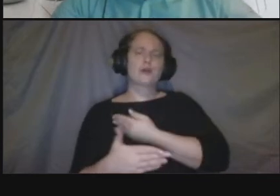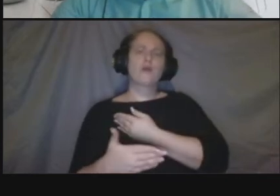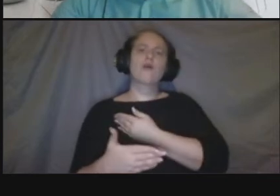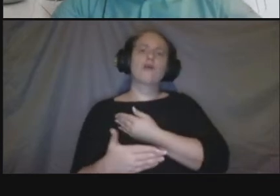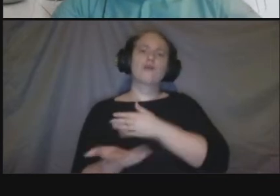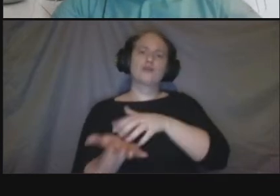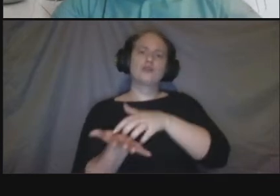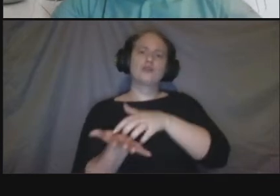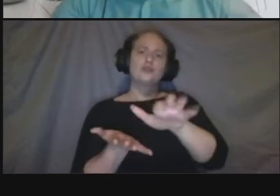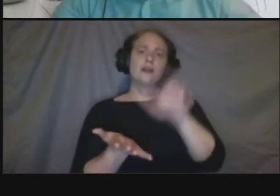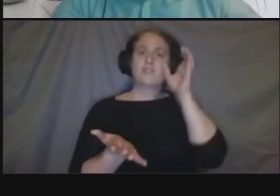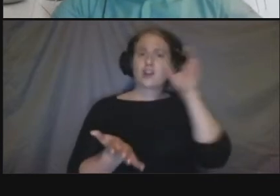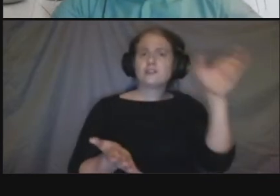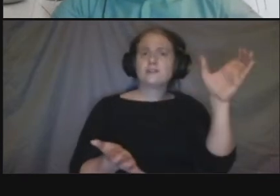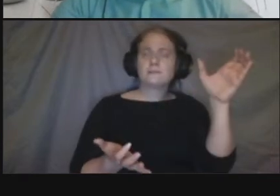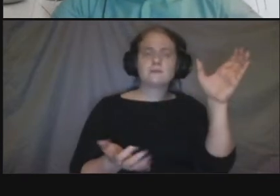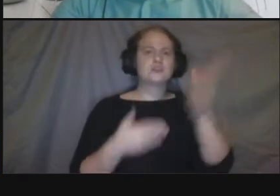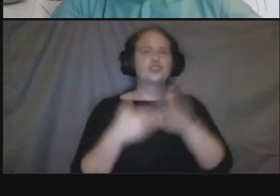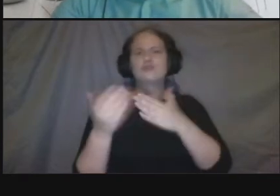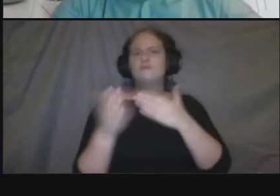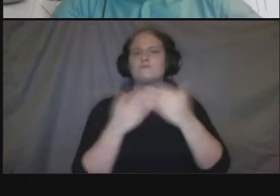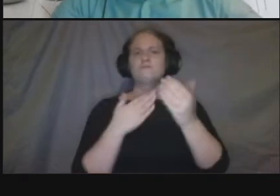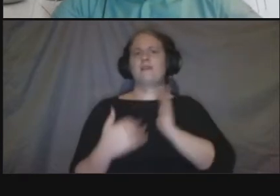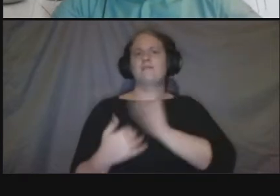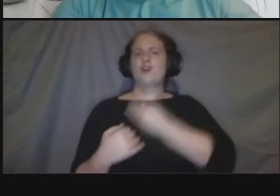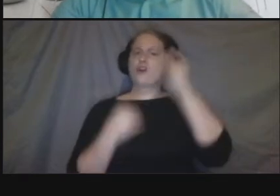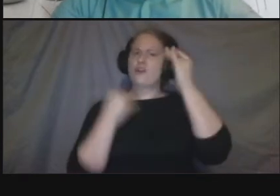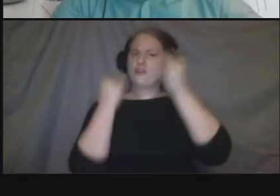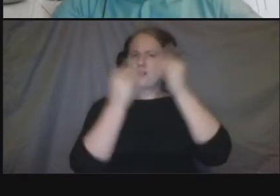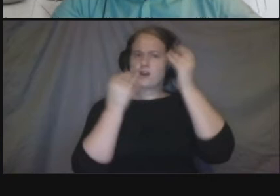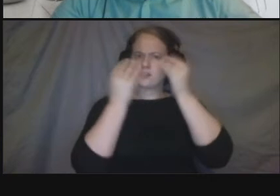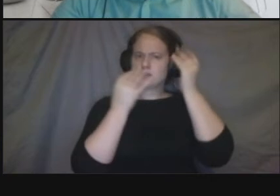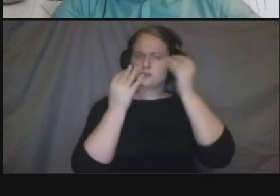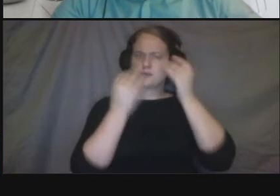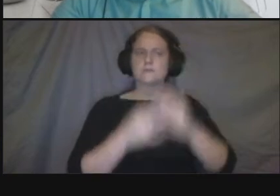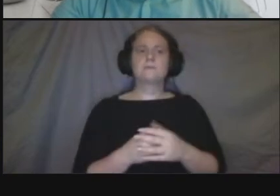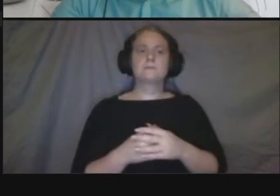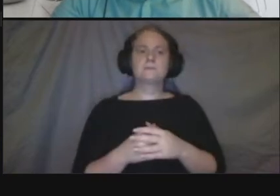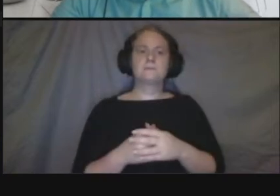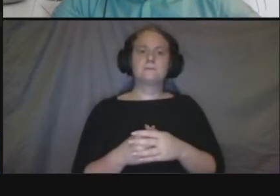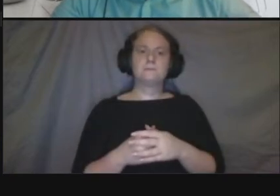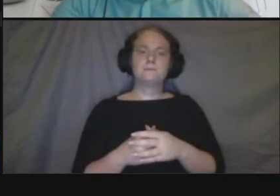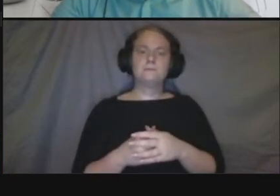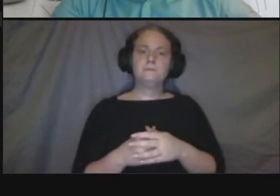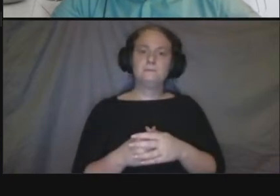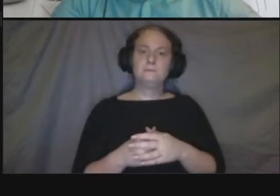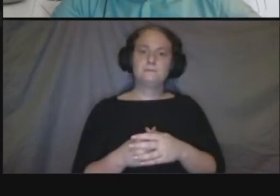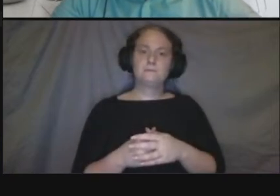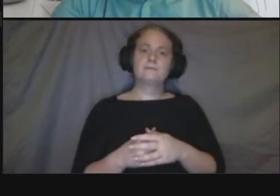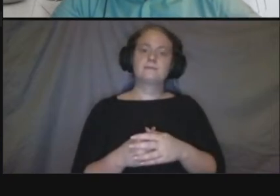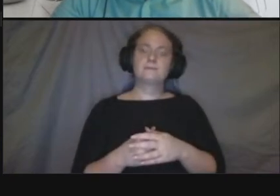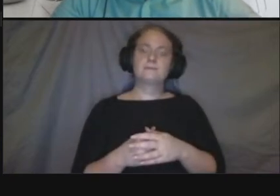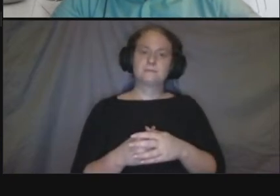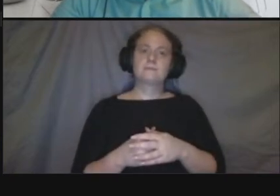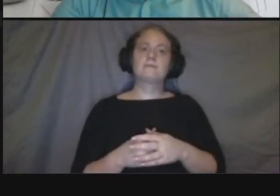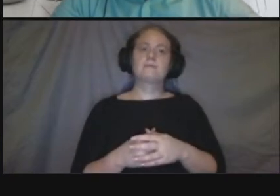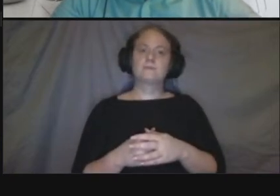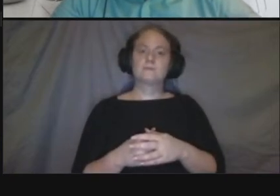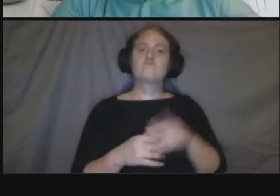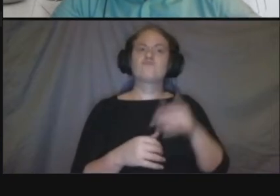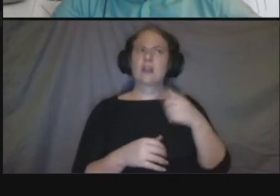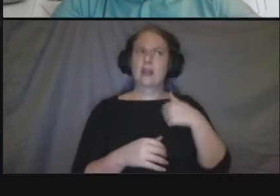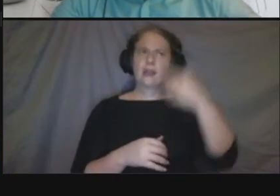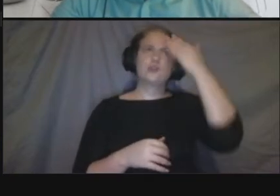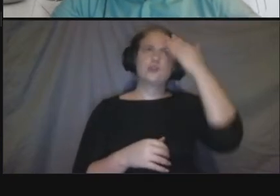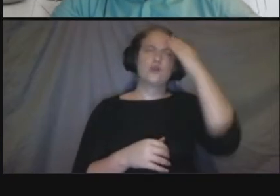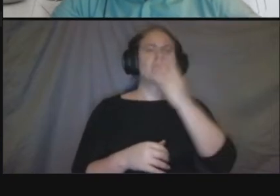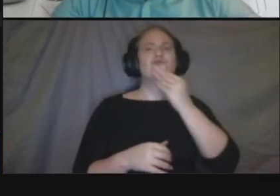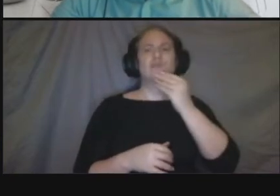um one of the things that uh exists um is uh you know the israeli embassy is there and uh last time